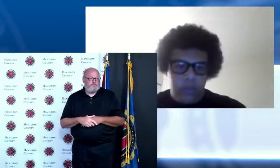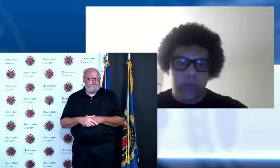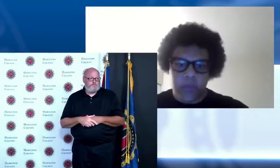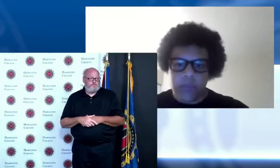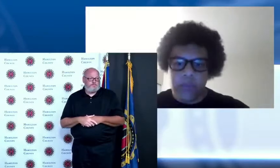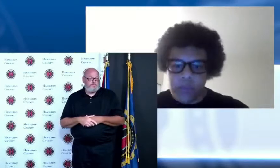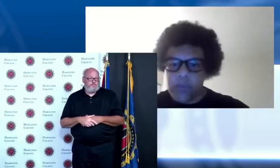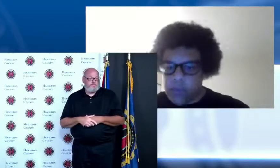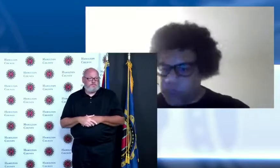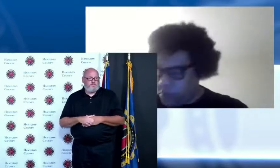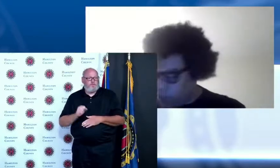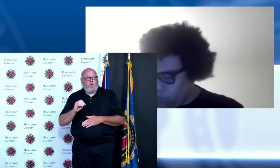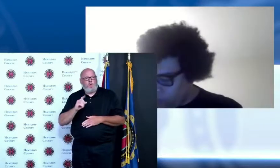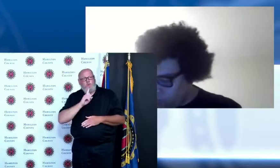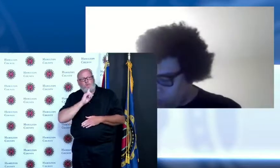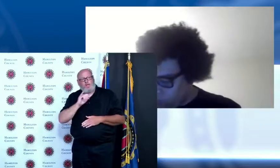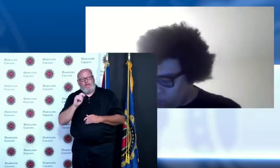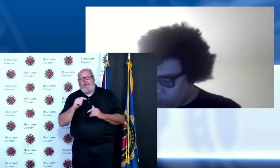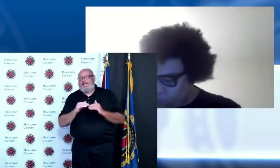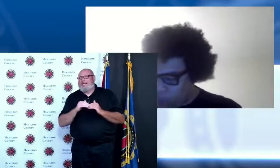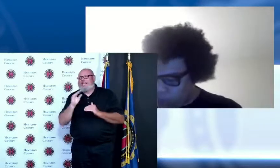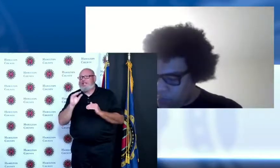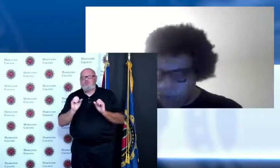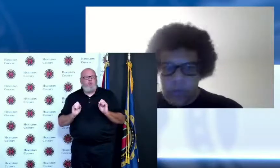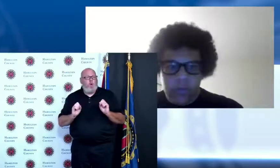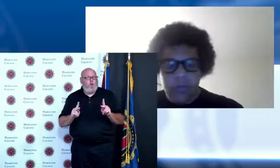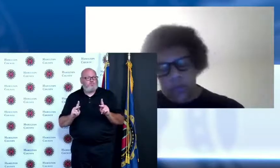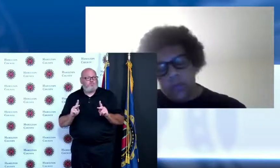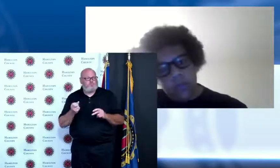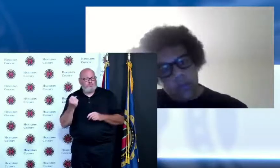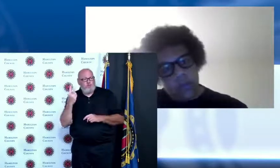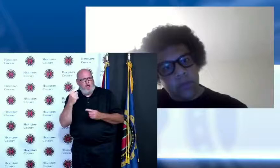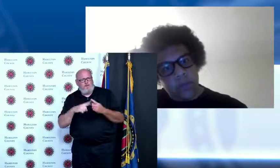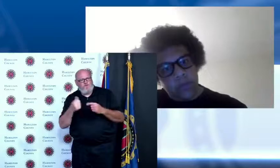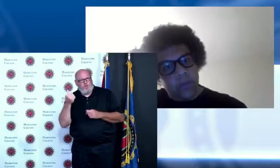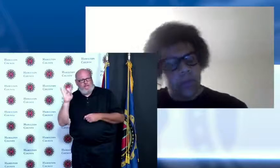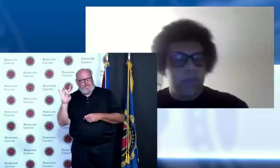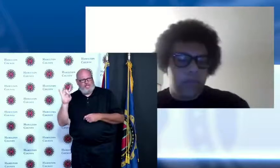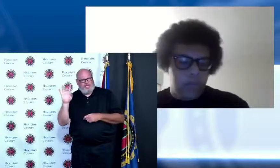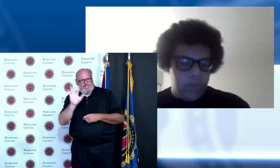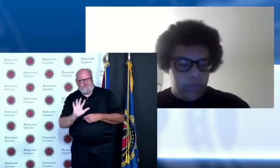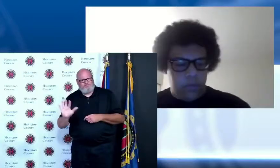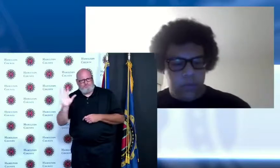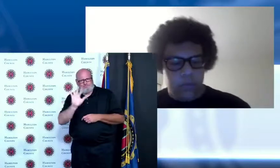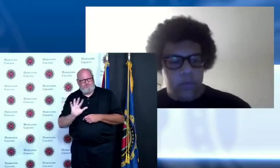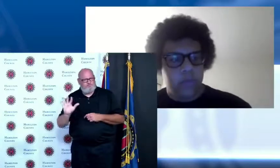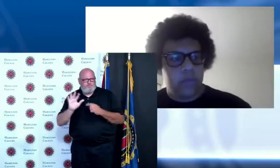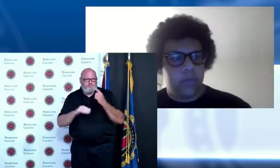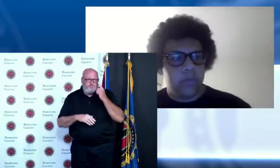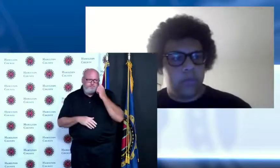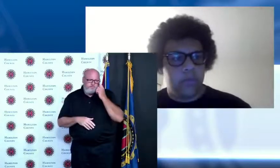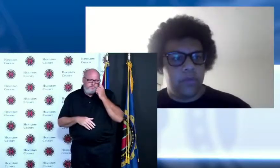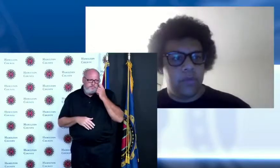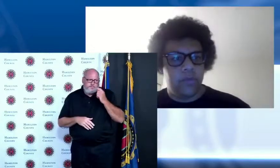vaccinated is those between 12 and 18. as you know most of the the vaccination effort did not